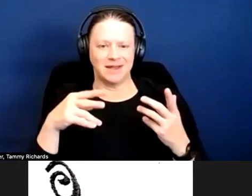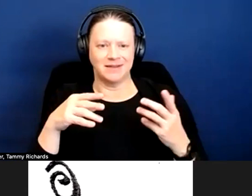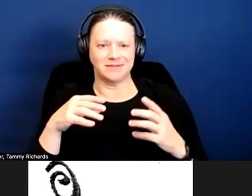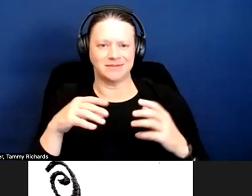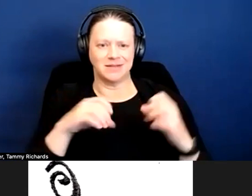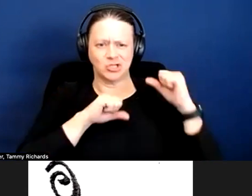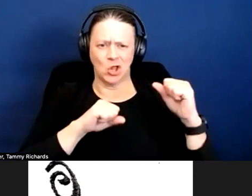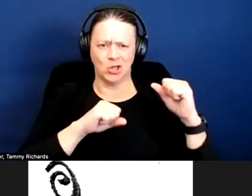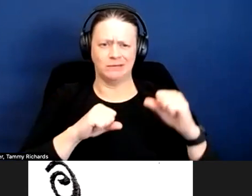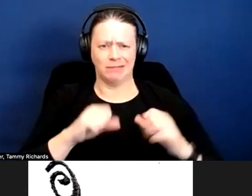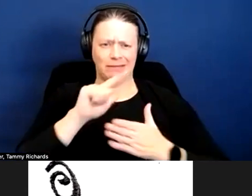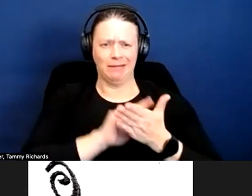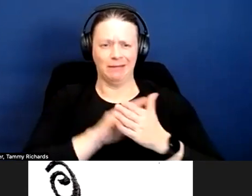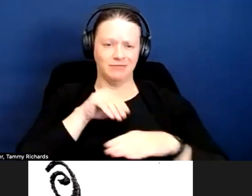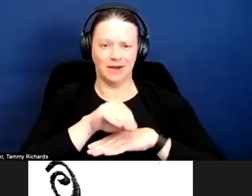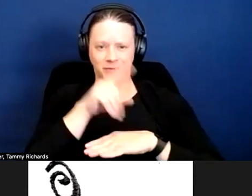legal advice, because I haven't looked into that.